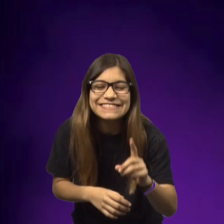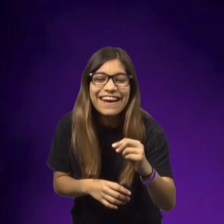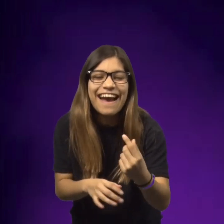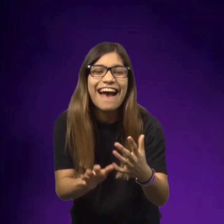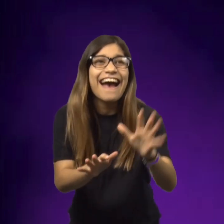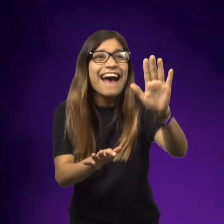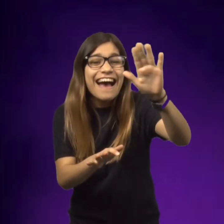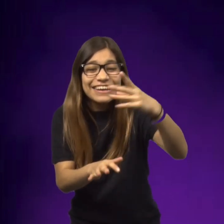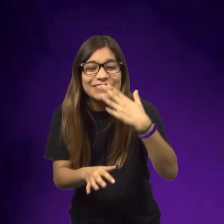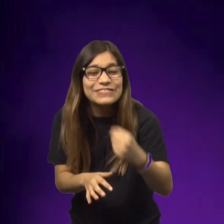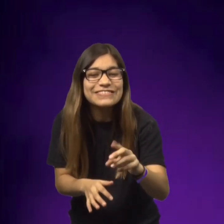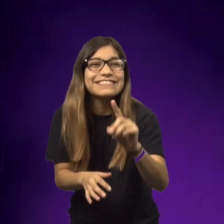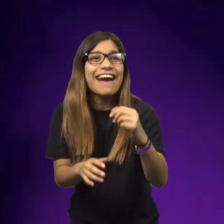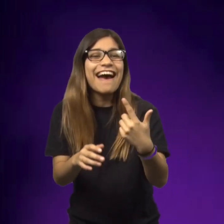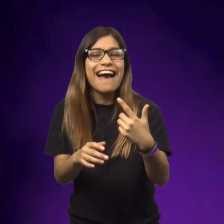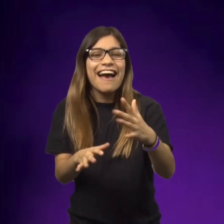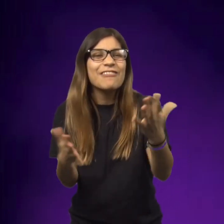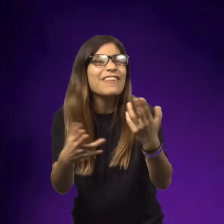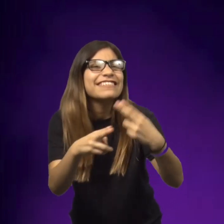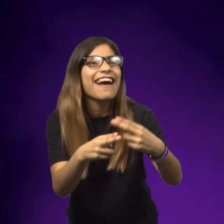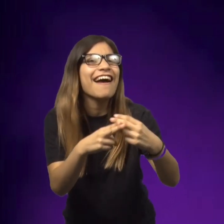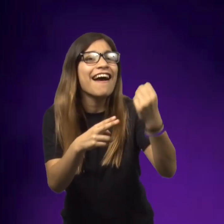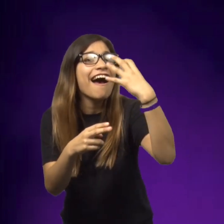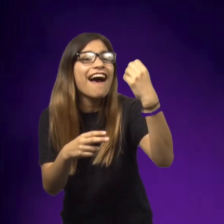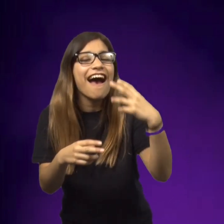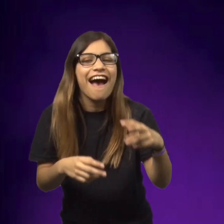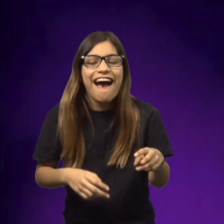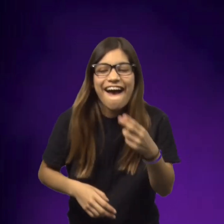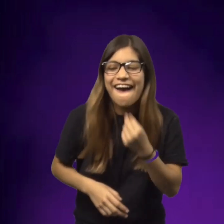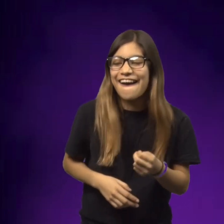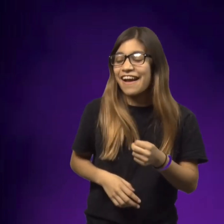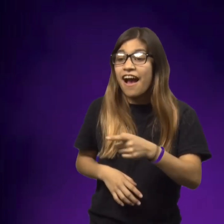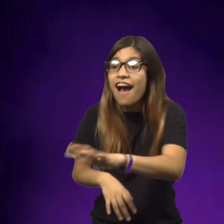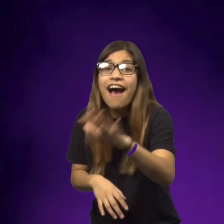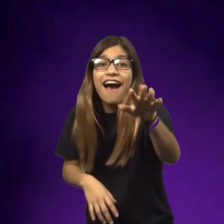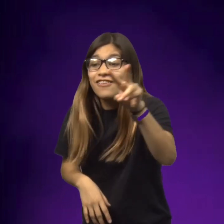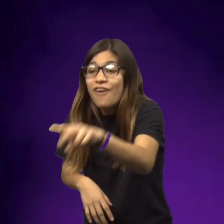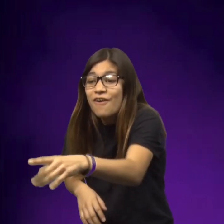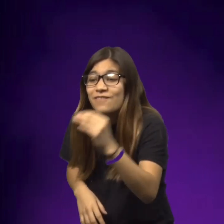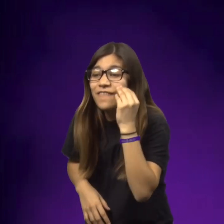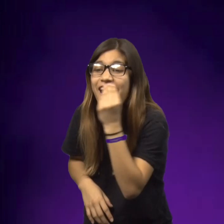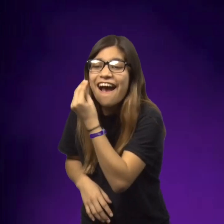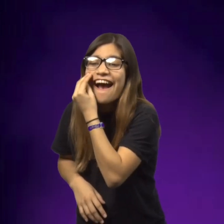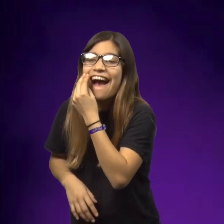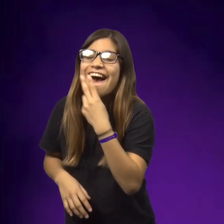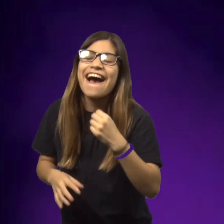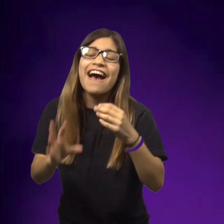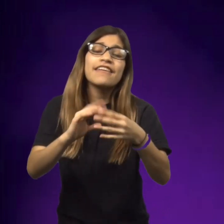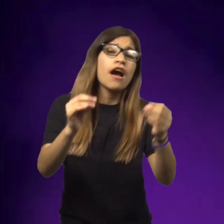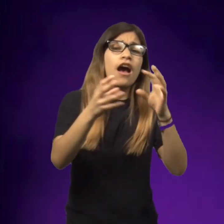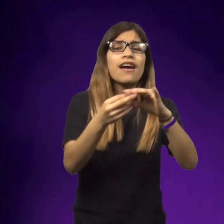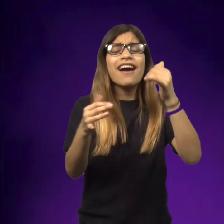So Annemarie said, oh what a cute dog. What's his name? Oh look at the flowers.